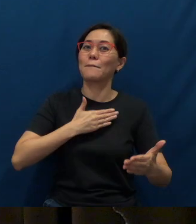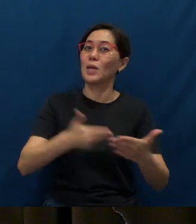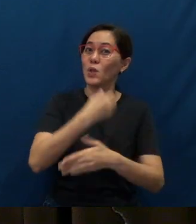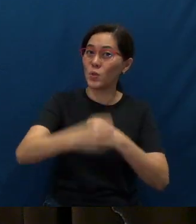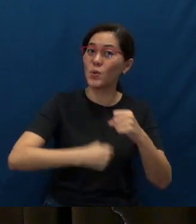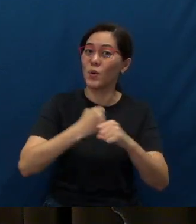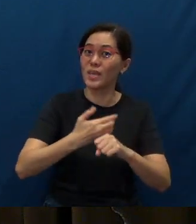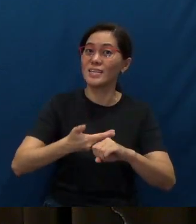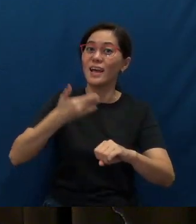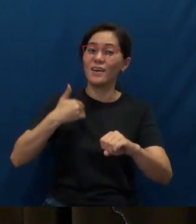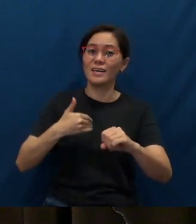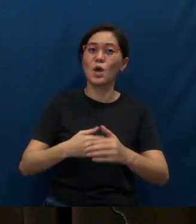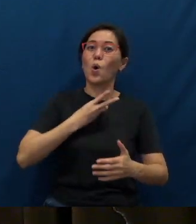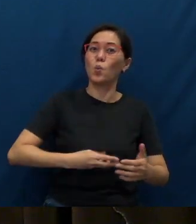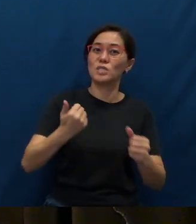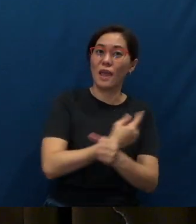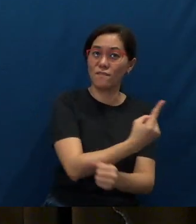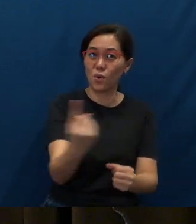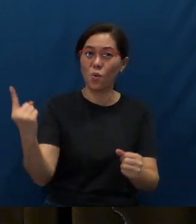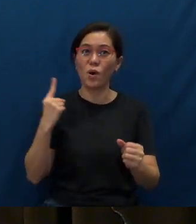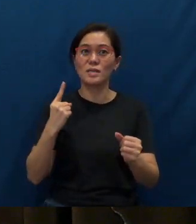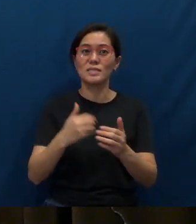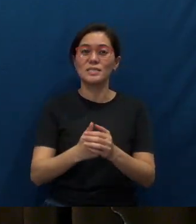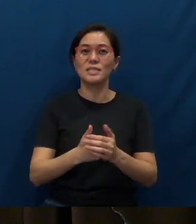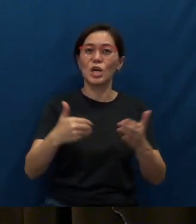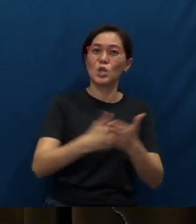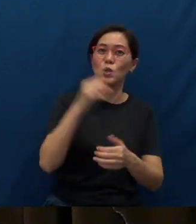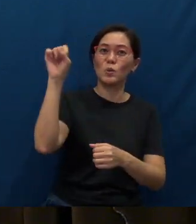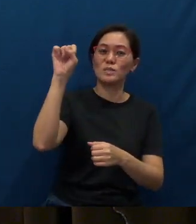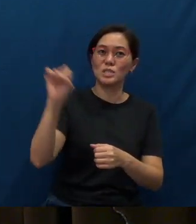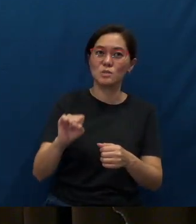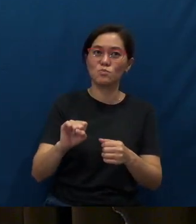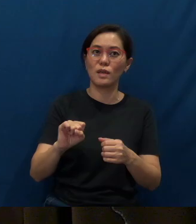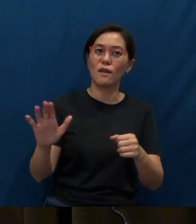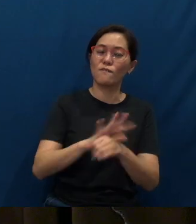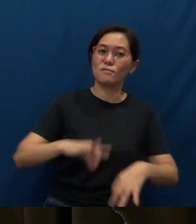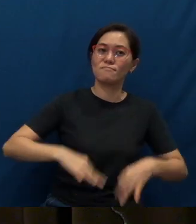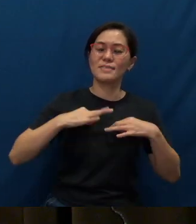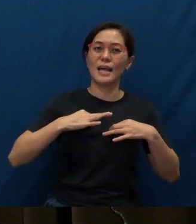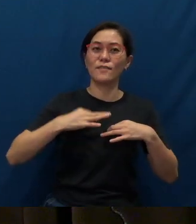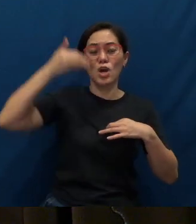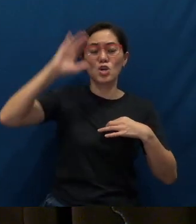祝大家新春蒙福， (May everyone have a blessed new year) 主内平安， (May the Lord’s peace be with you)